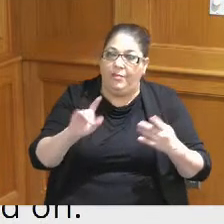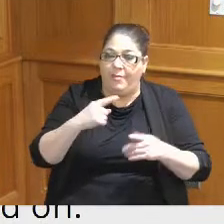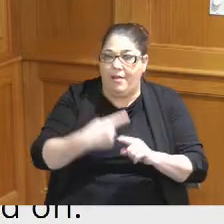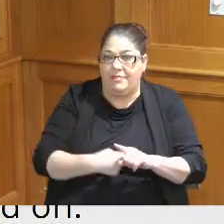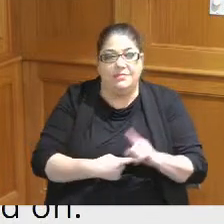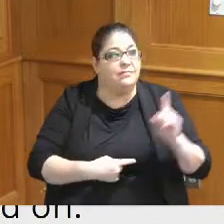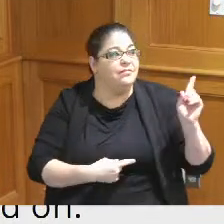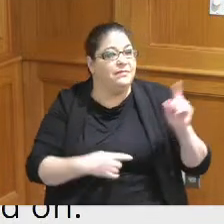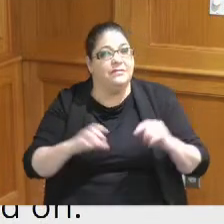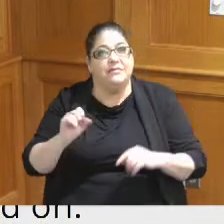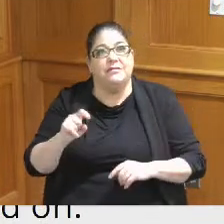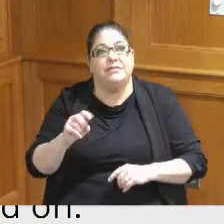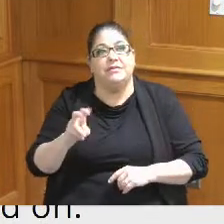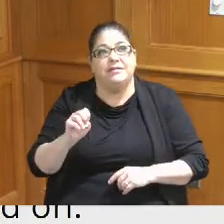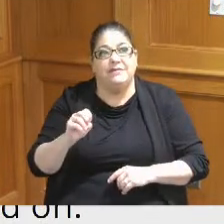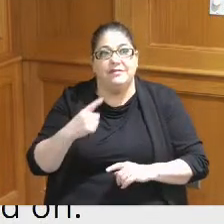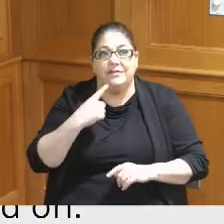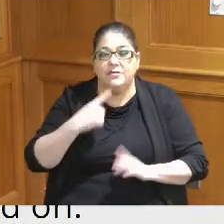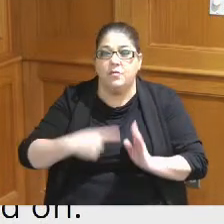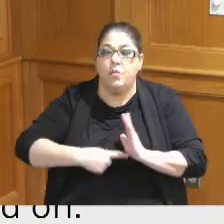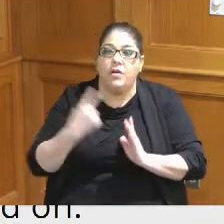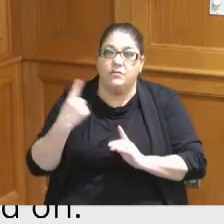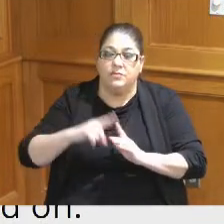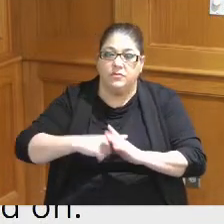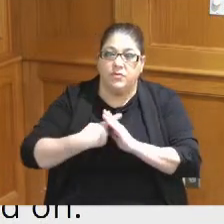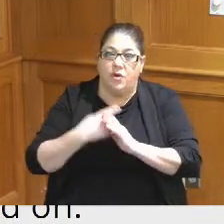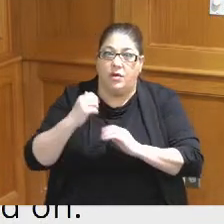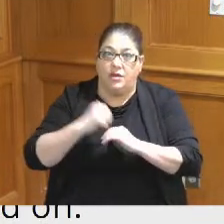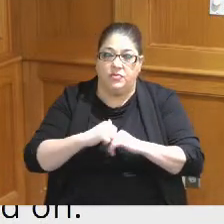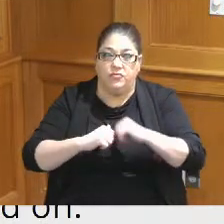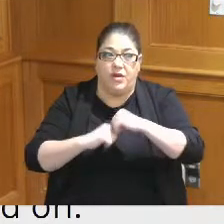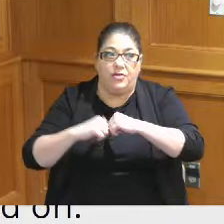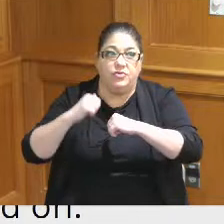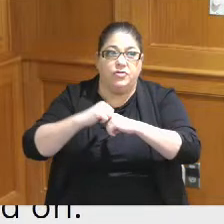be able to and once we start construction it should be done sooner than 32 months